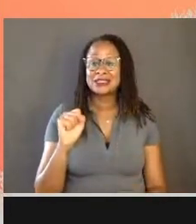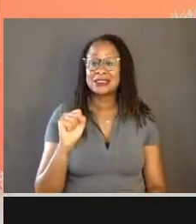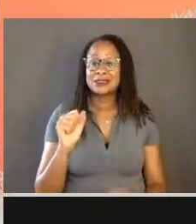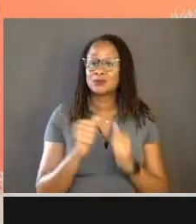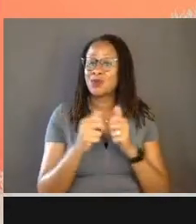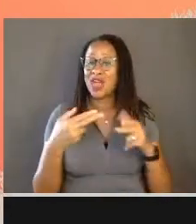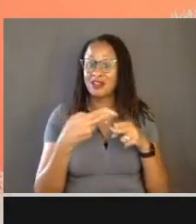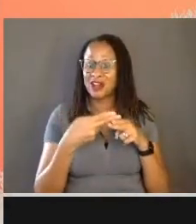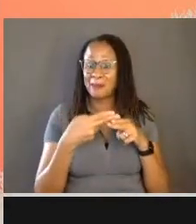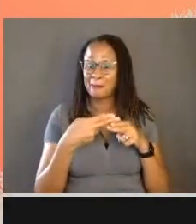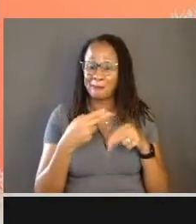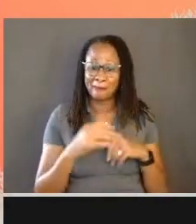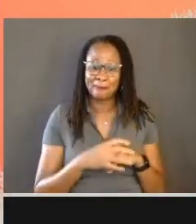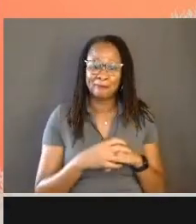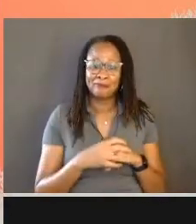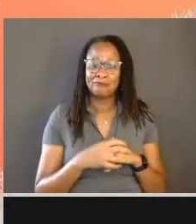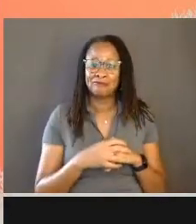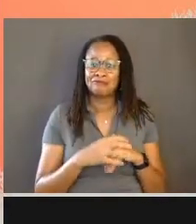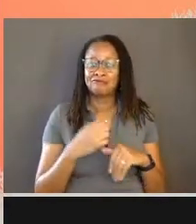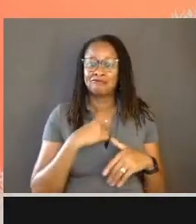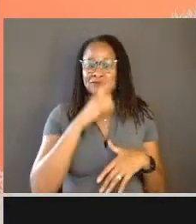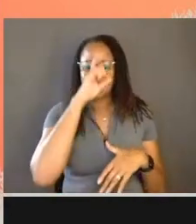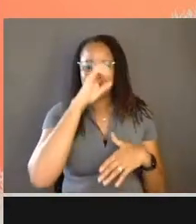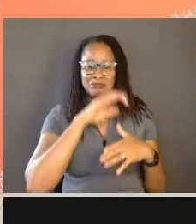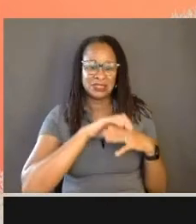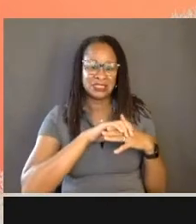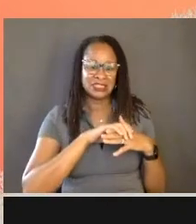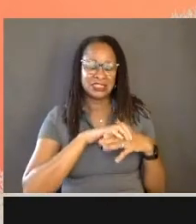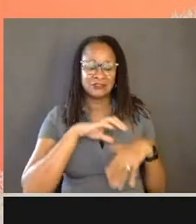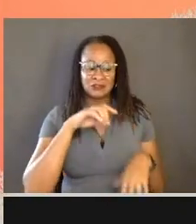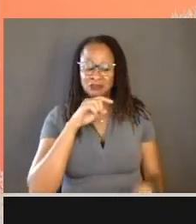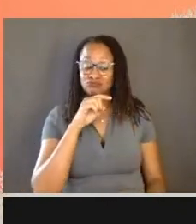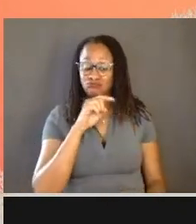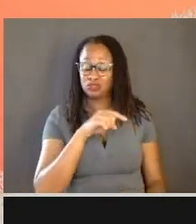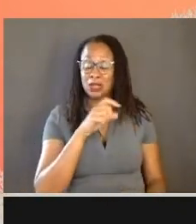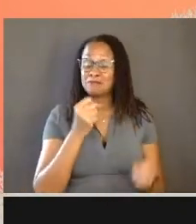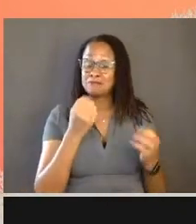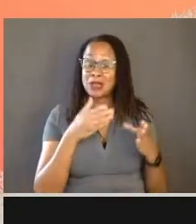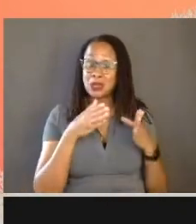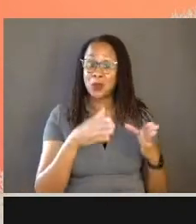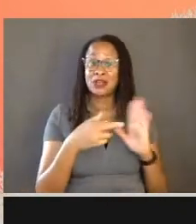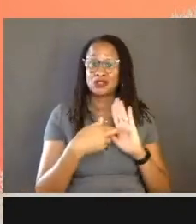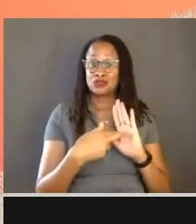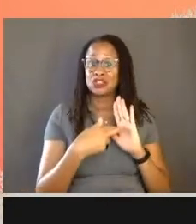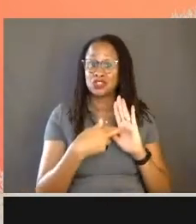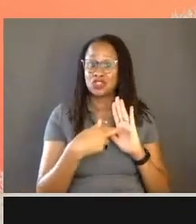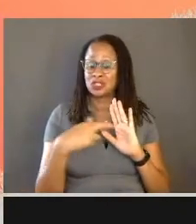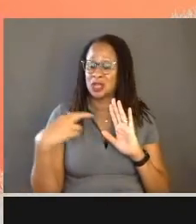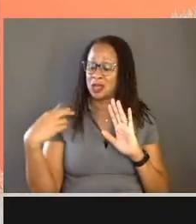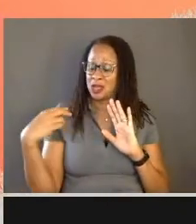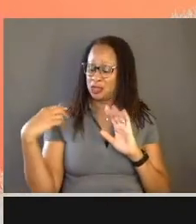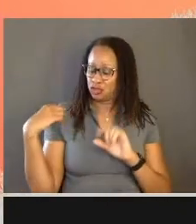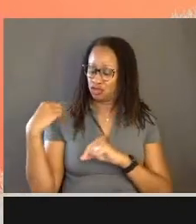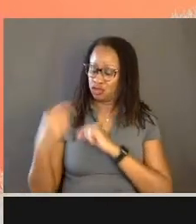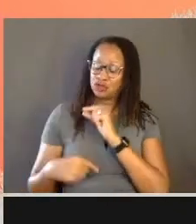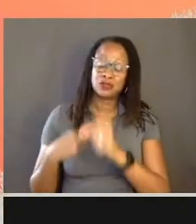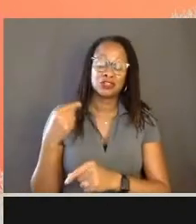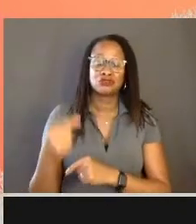and, I believe that she in many ways represents a generation of trans women